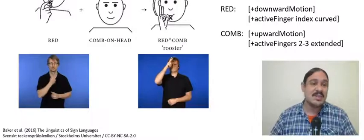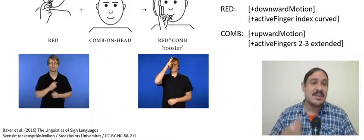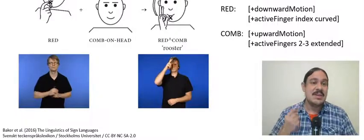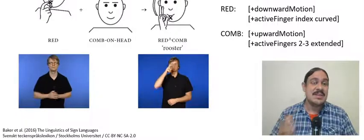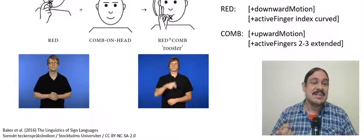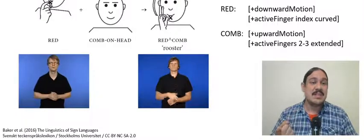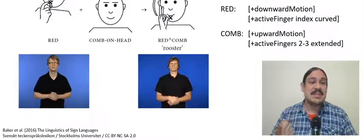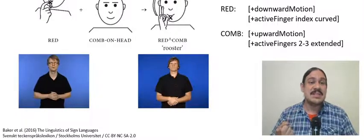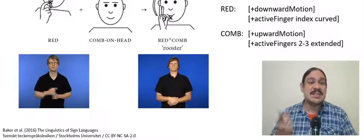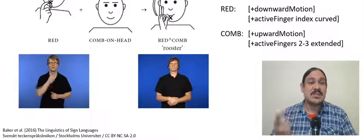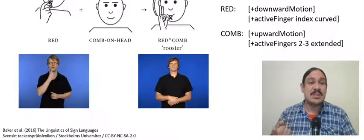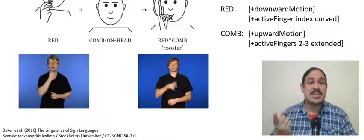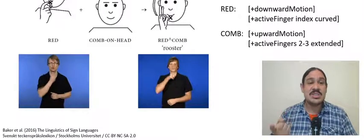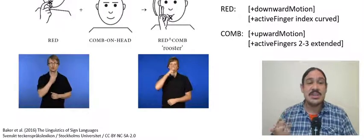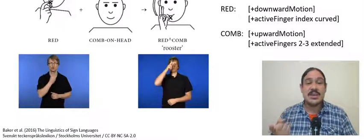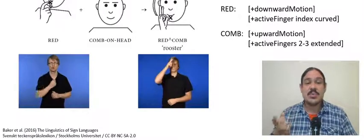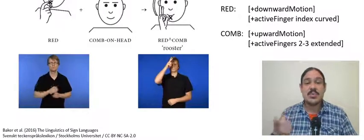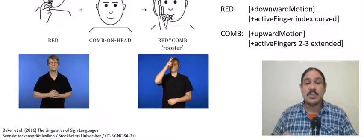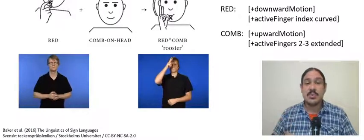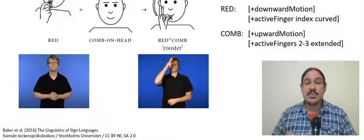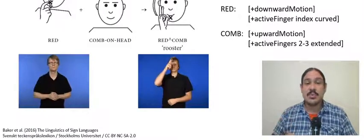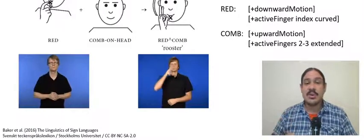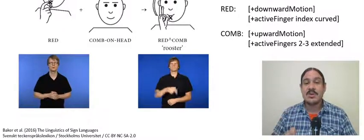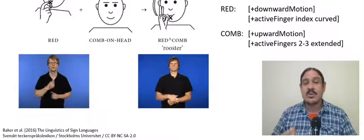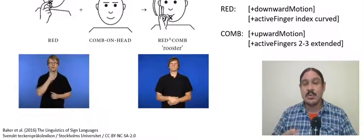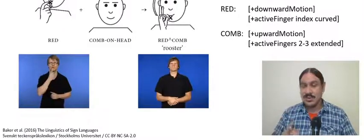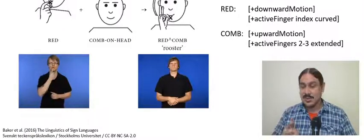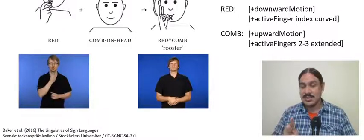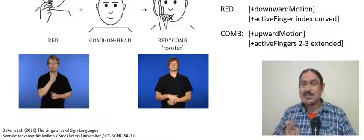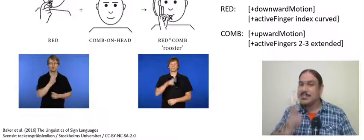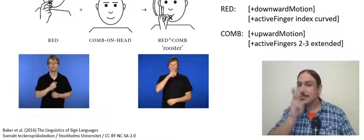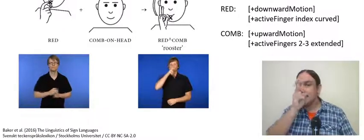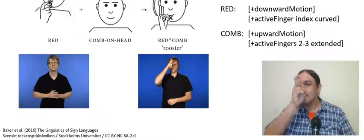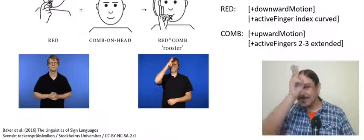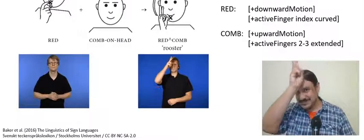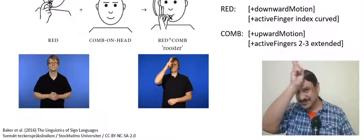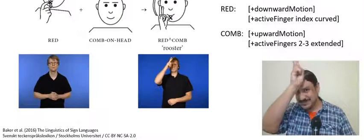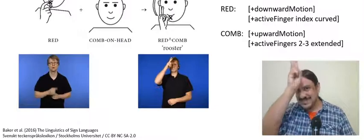first one is contact with your mouth and then index